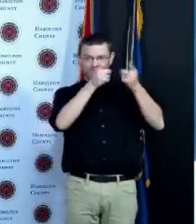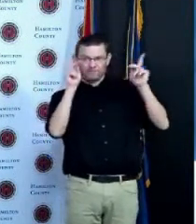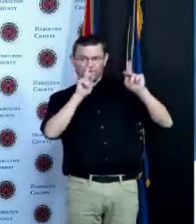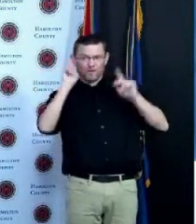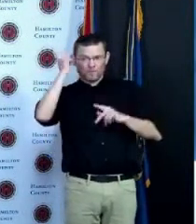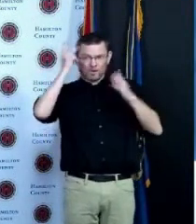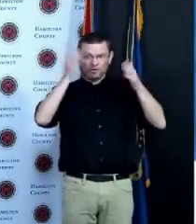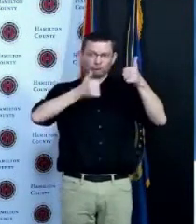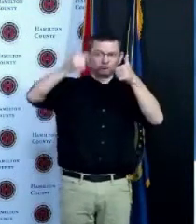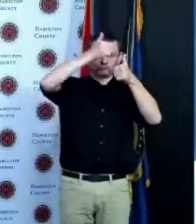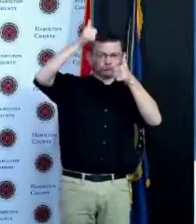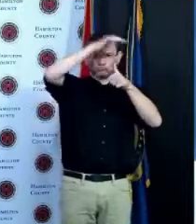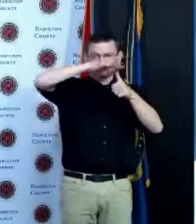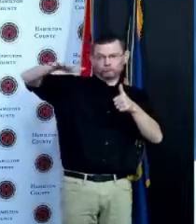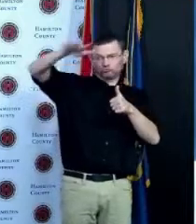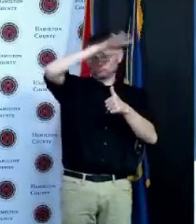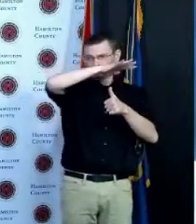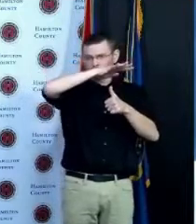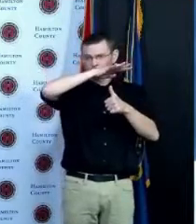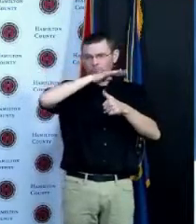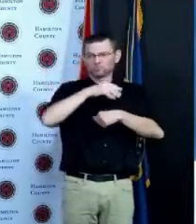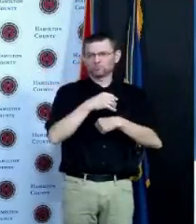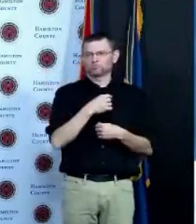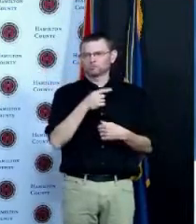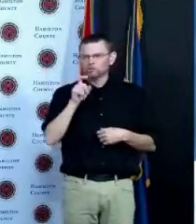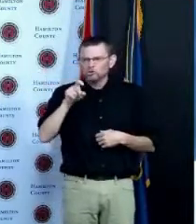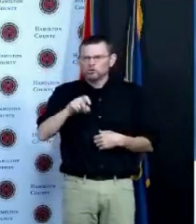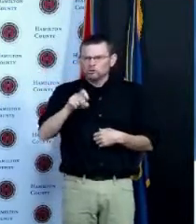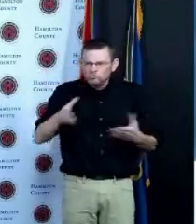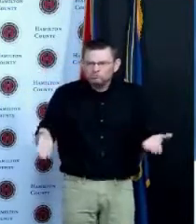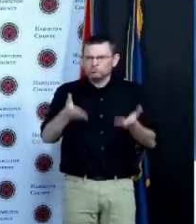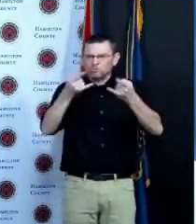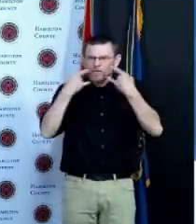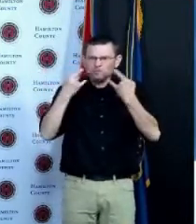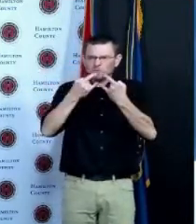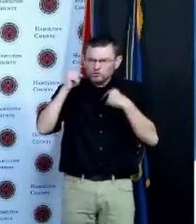masks and situations they shouldn't be wearing them people like me say I'm not doing that it's